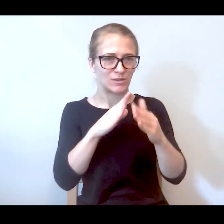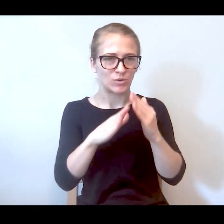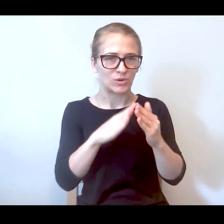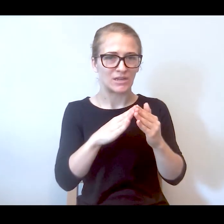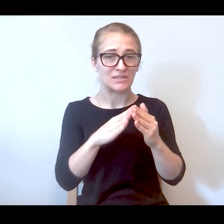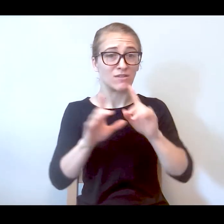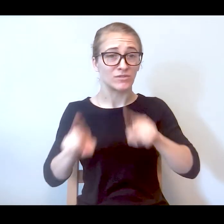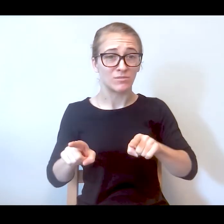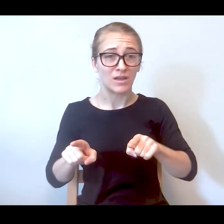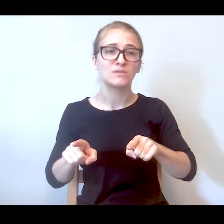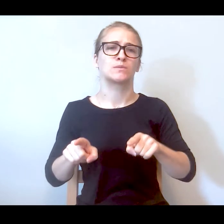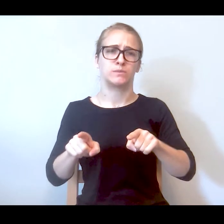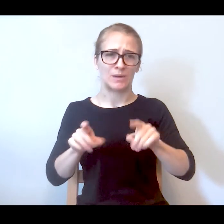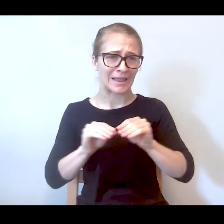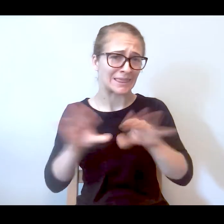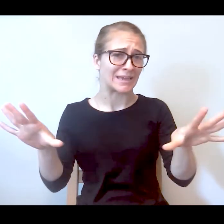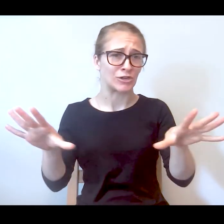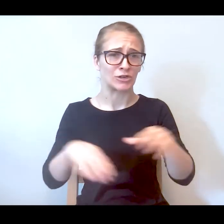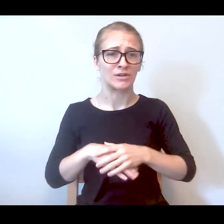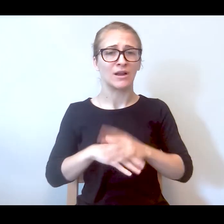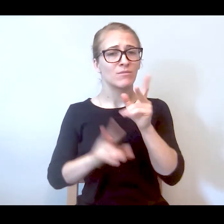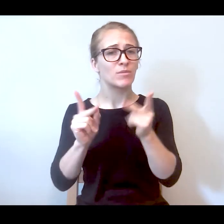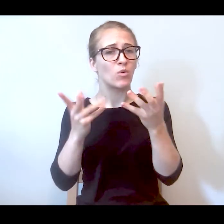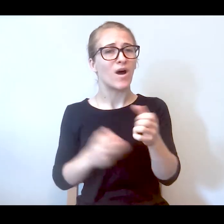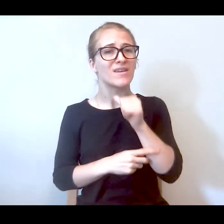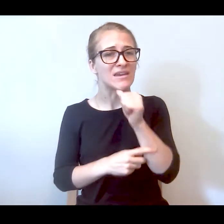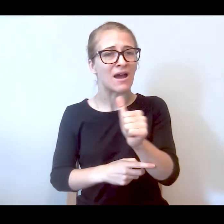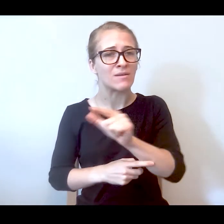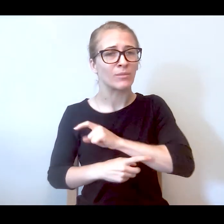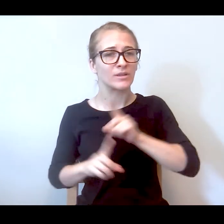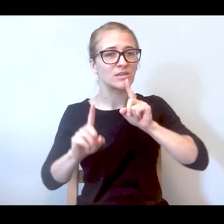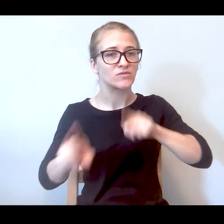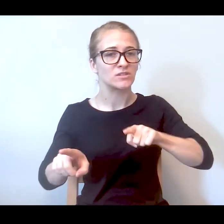people wanted nonpolice response that was modeled